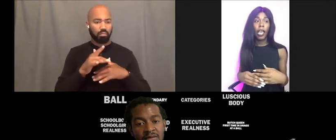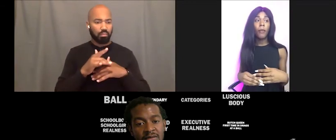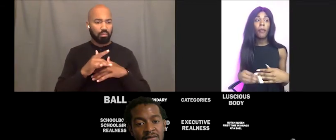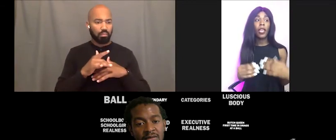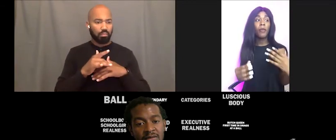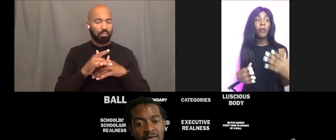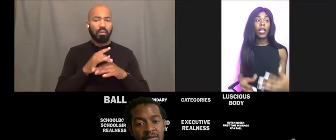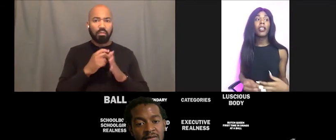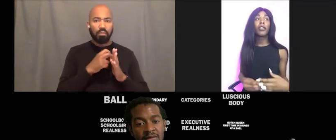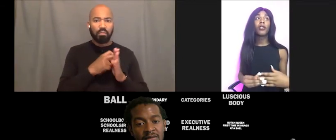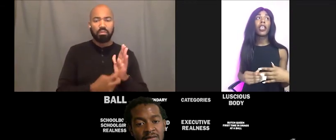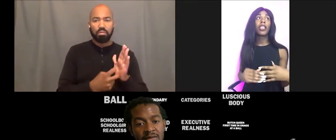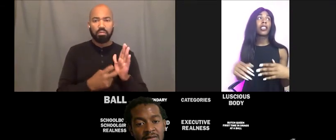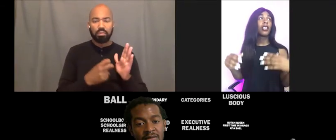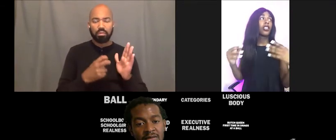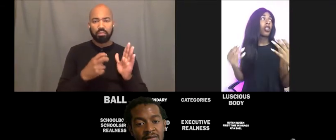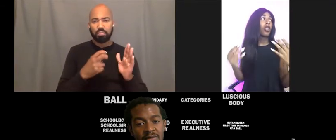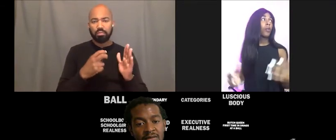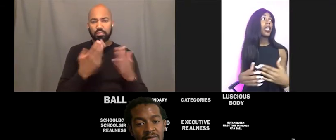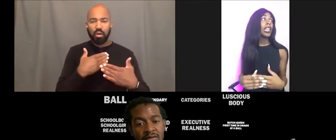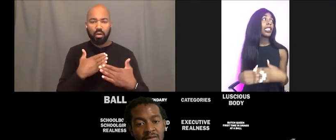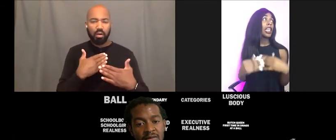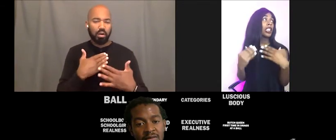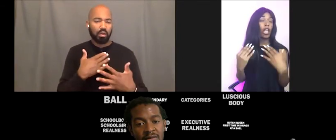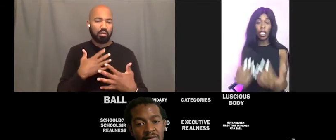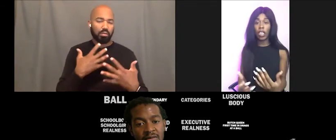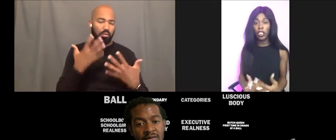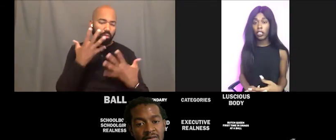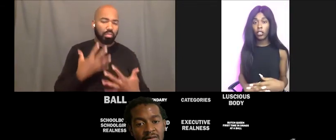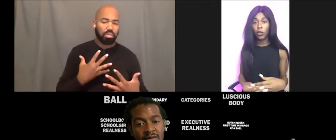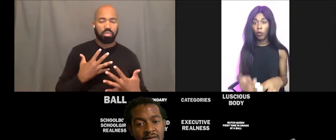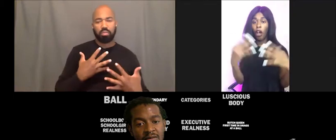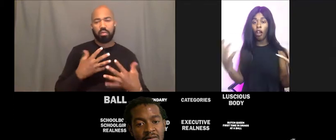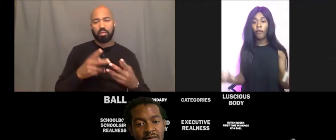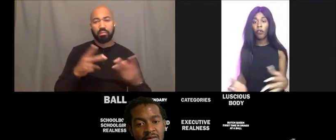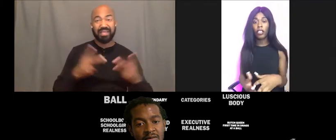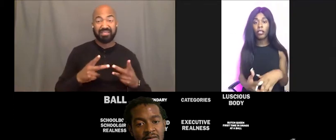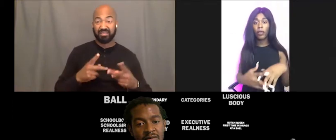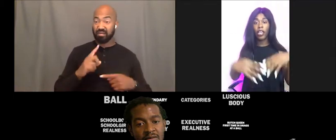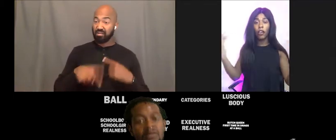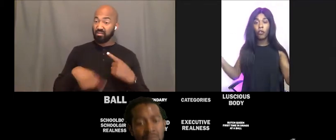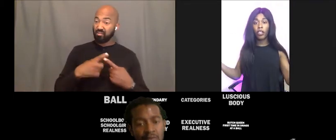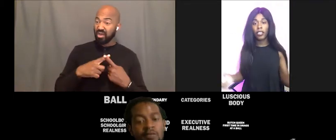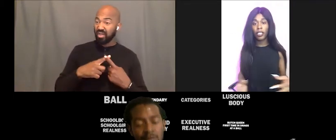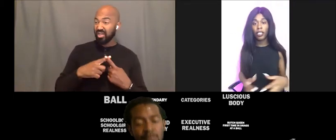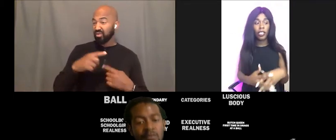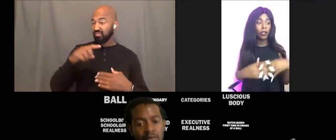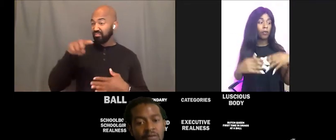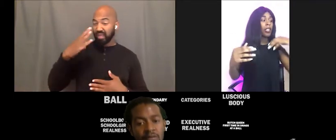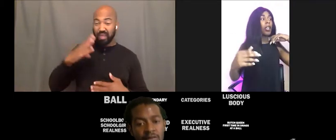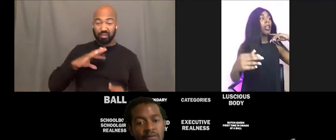And being black and Trans, there's so many things that's against you. Law enforcement. Healthcare system.